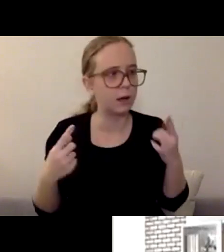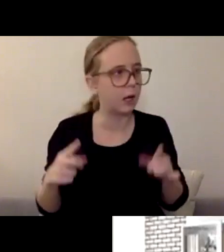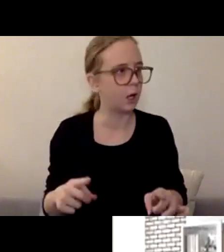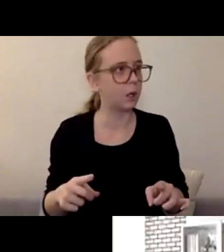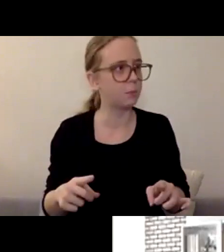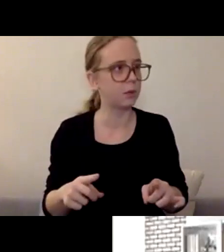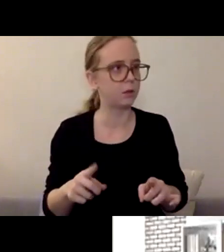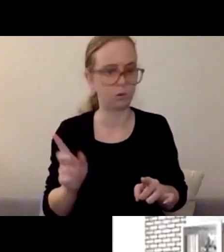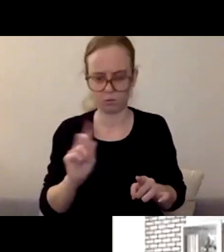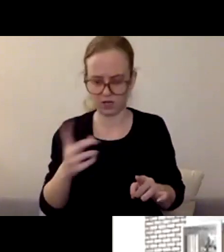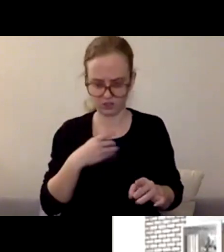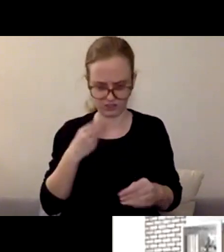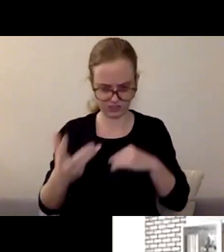It seems like you're in a lot of pain,